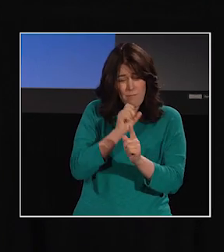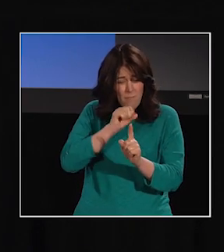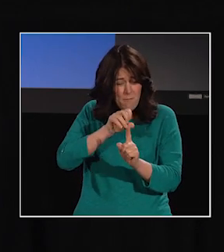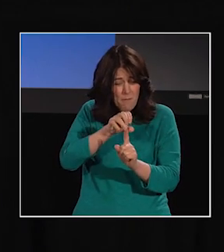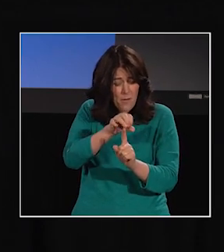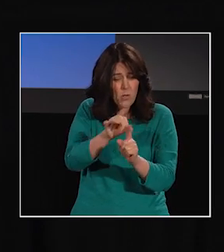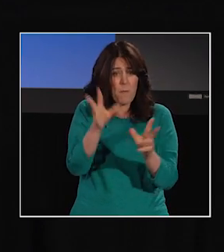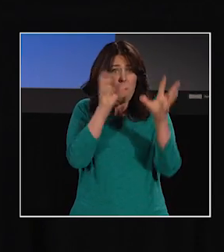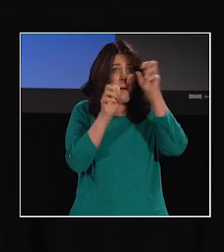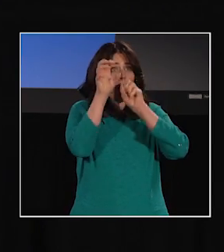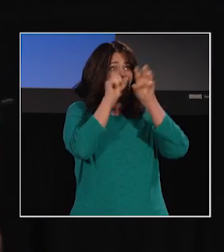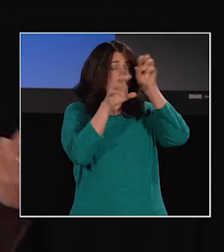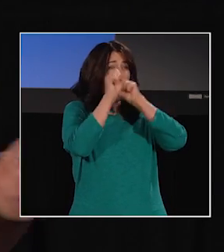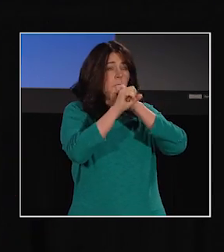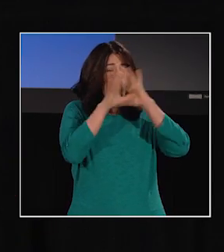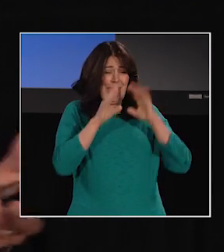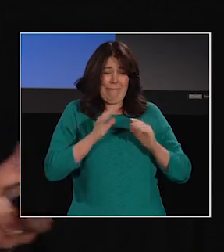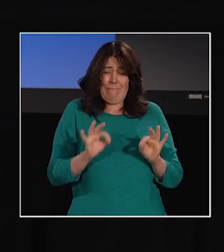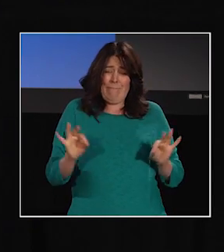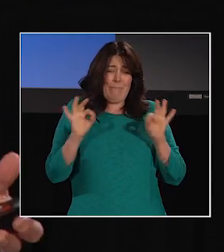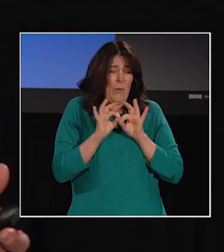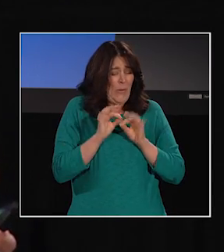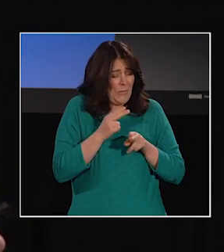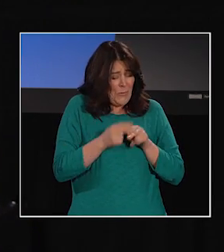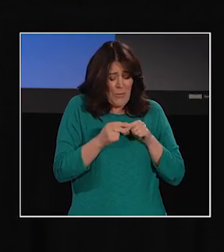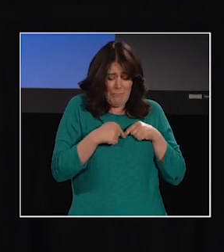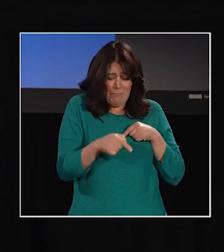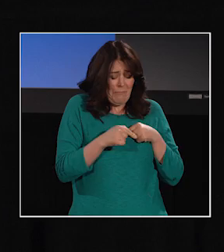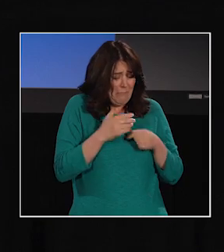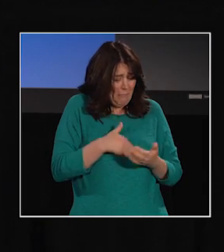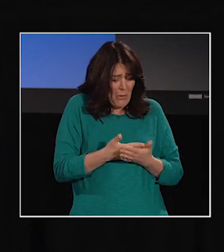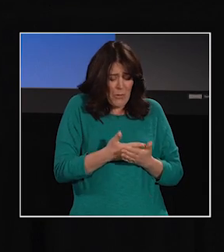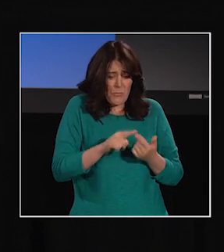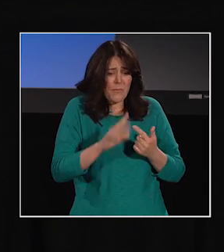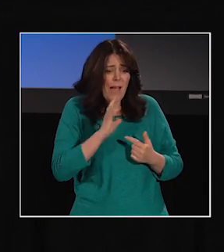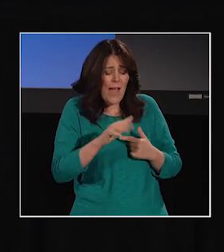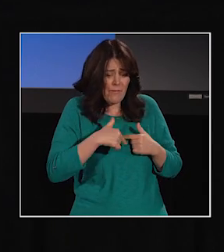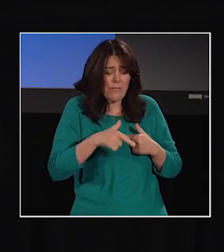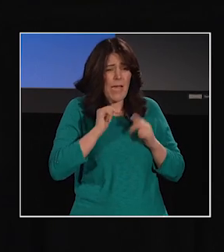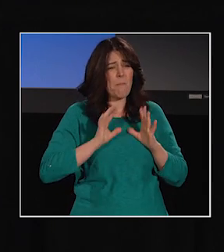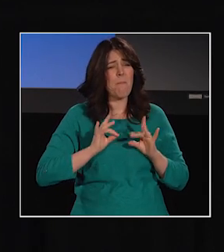so that they, during those very few short years, so that they can acquire language.